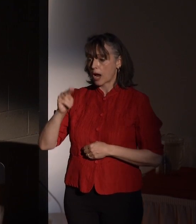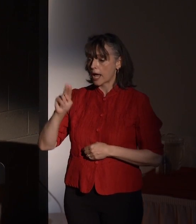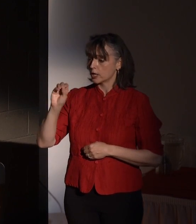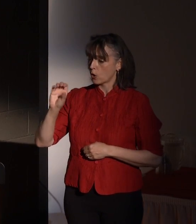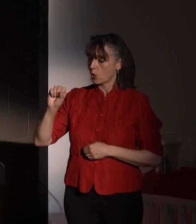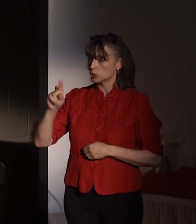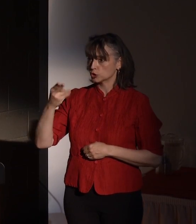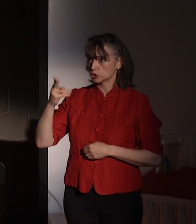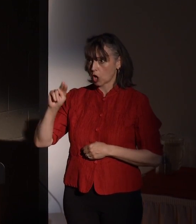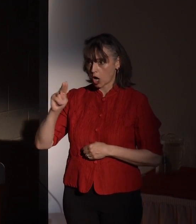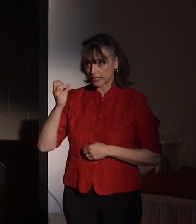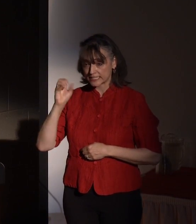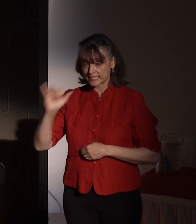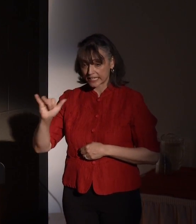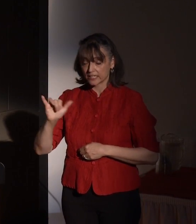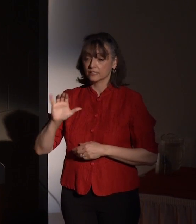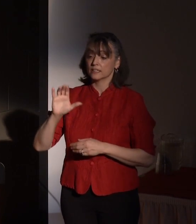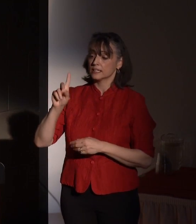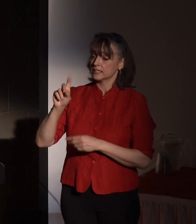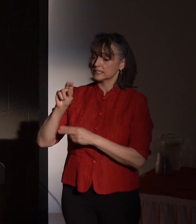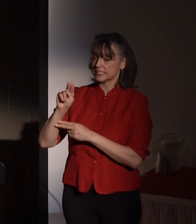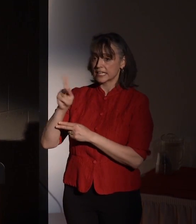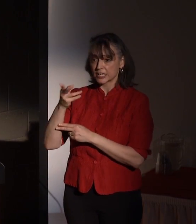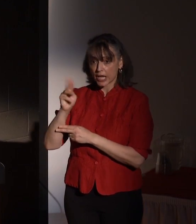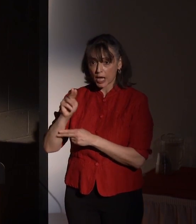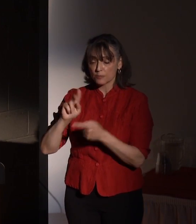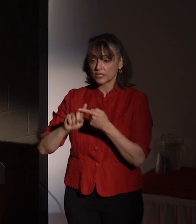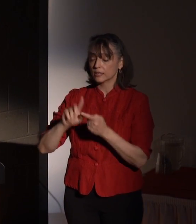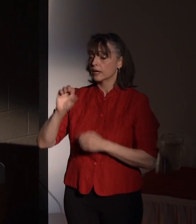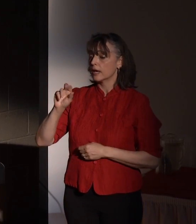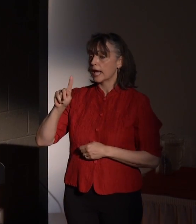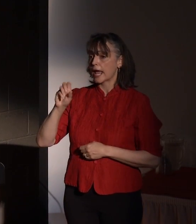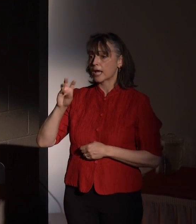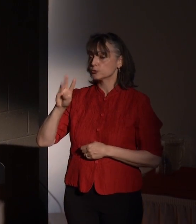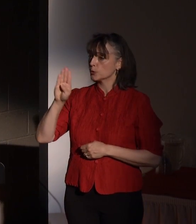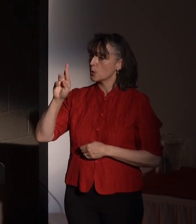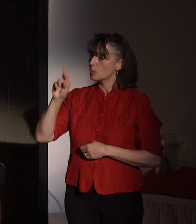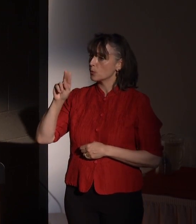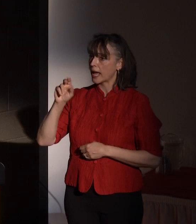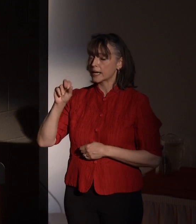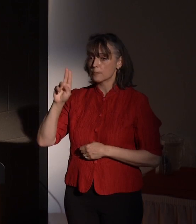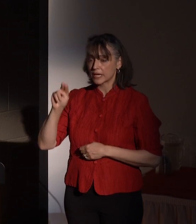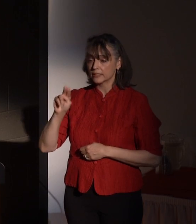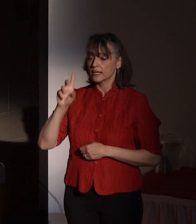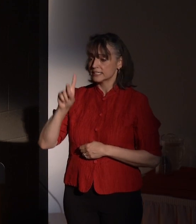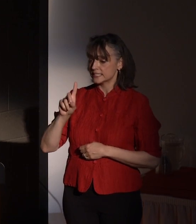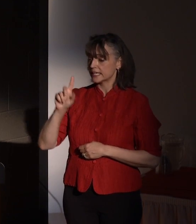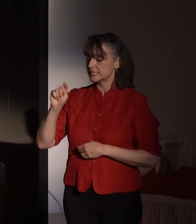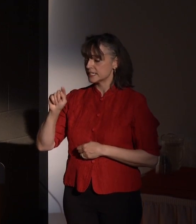Susan Holliday, Andrew Brenneman, DT Ogilvie and Kelly Redder.